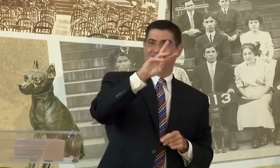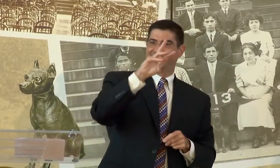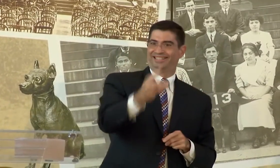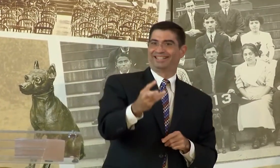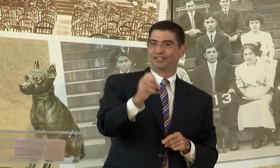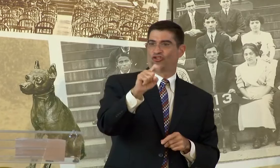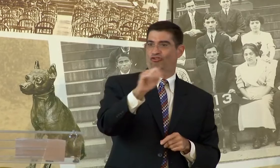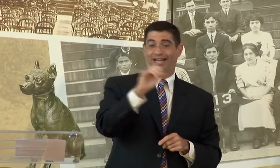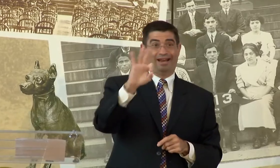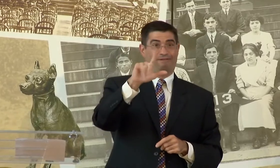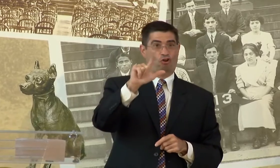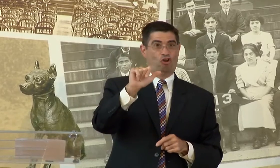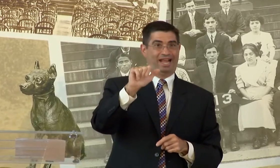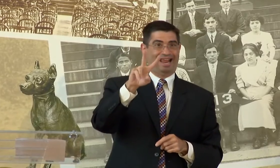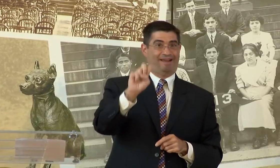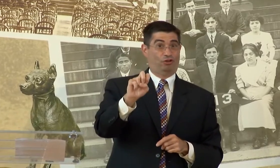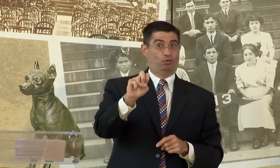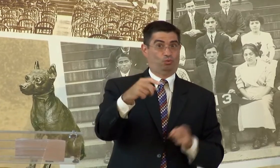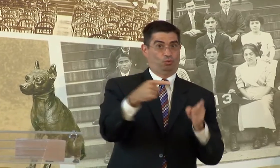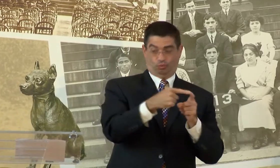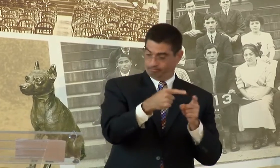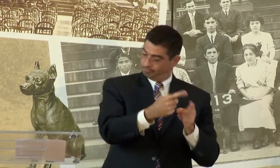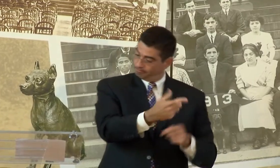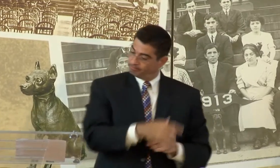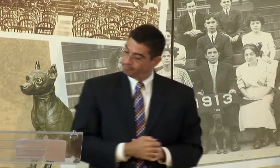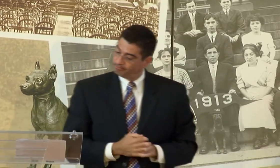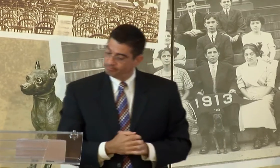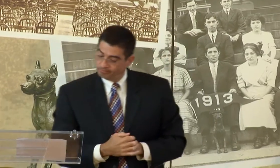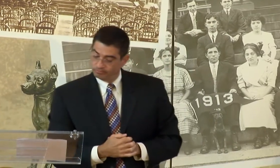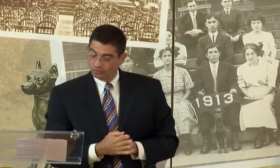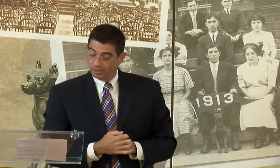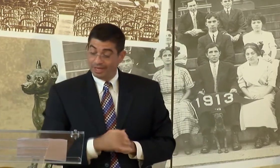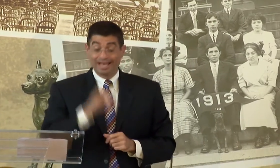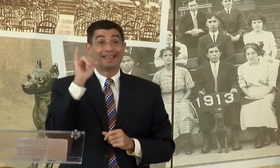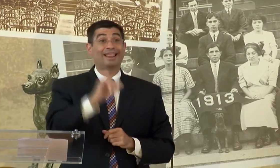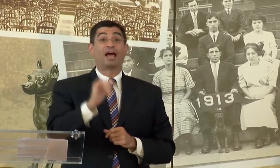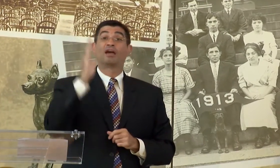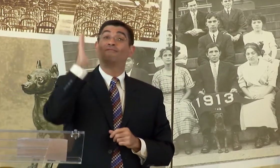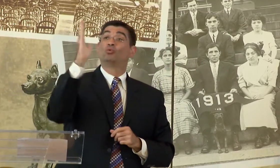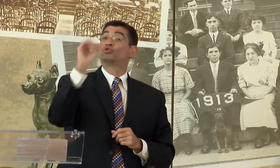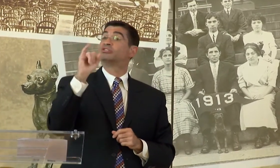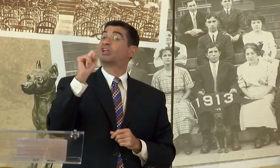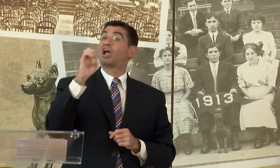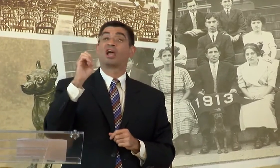CORNER OF 6TH STREET AND FLORIDA AVENUE.